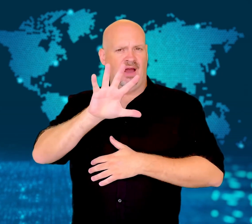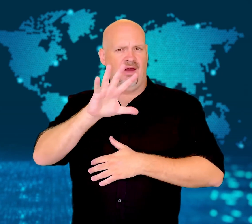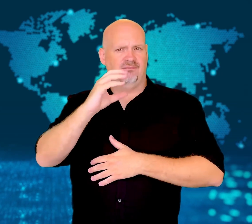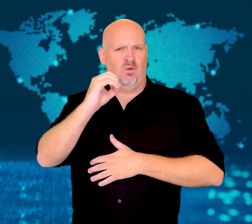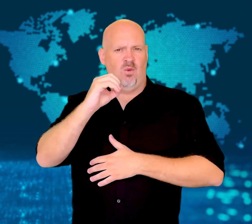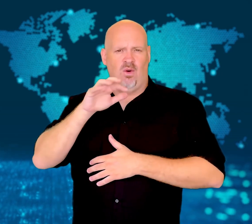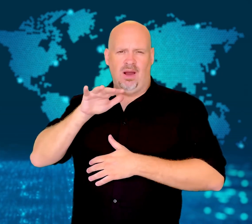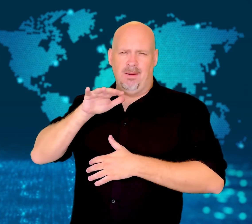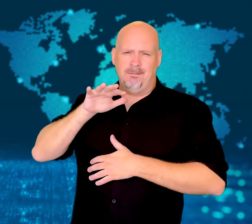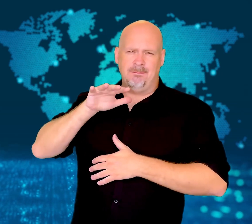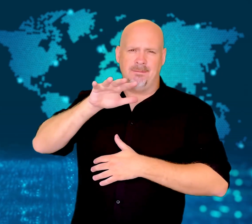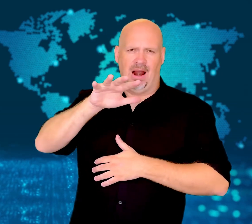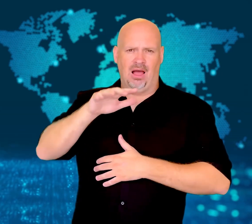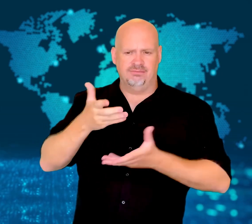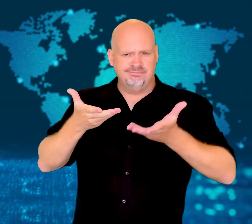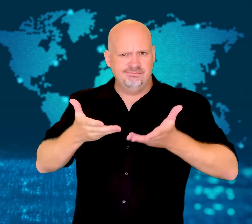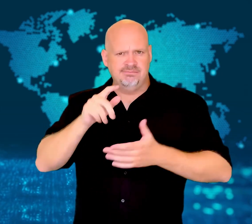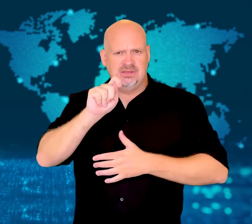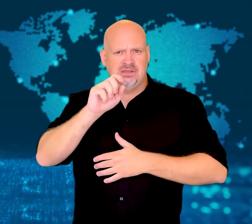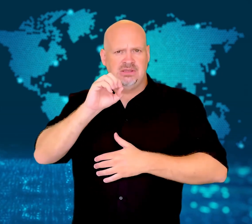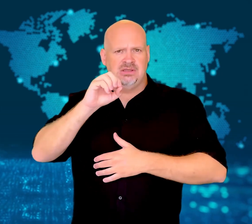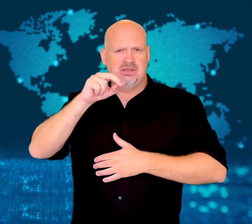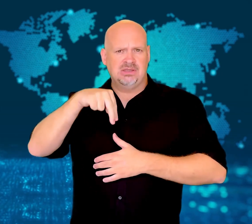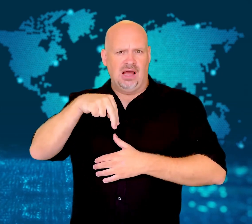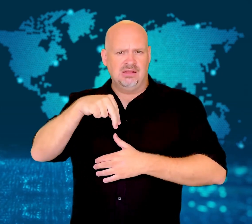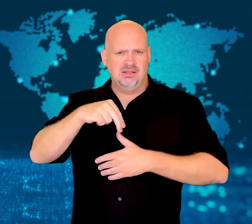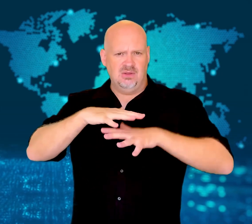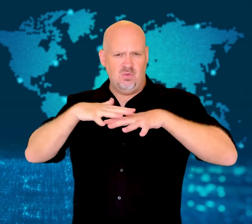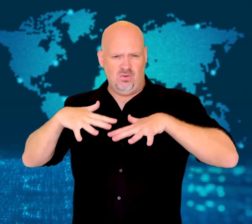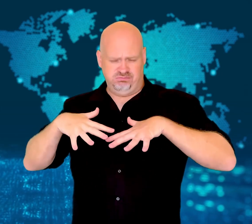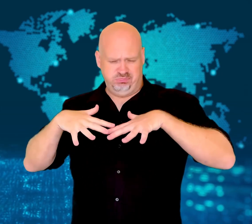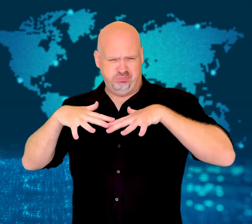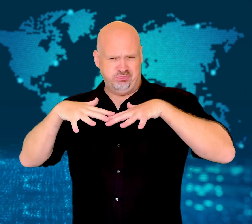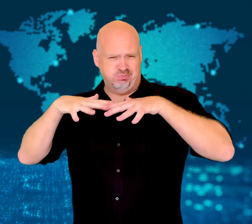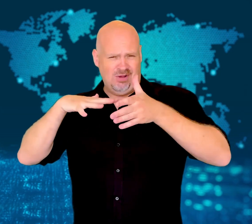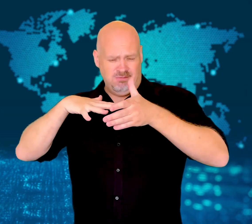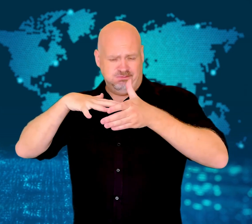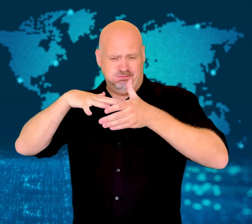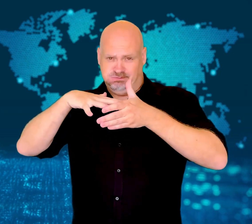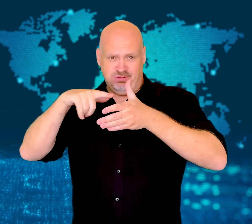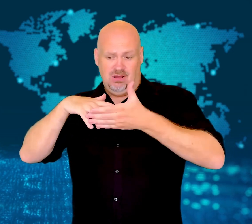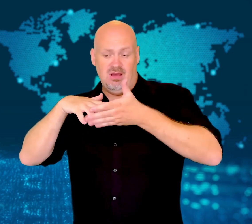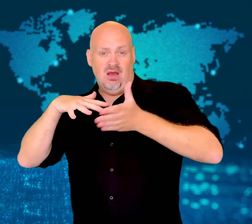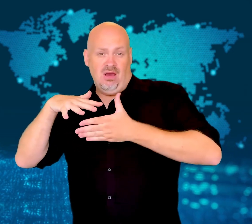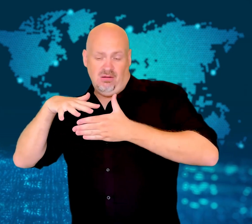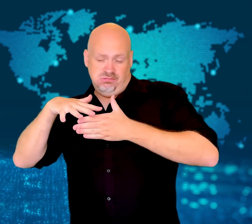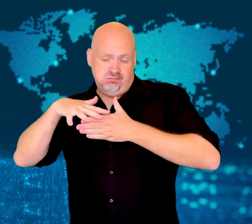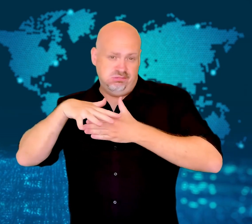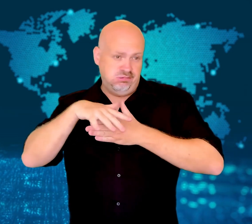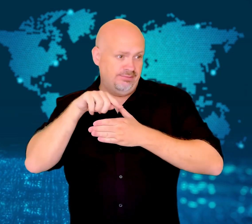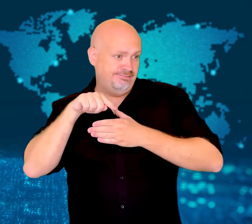The total amount of water stored at Hwanggang Dam is 350 million tons,